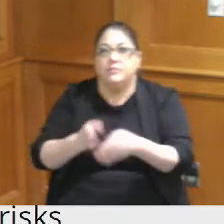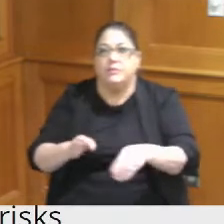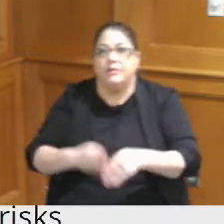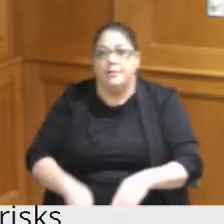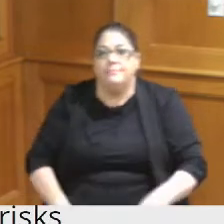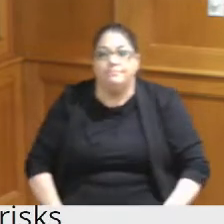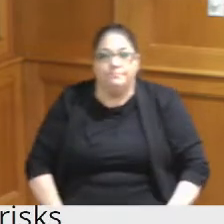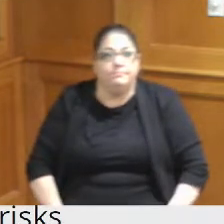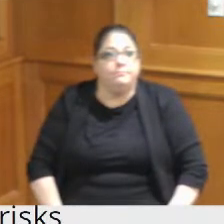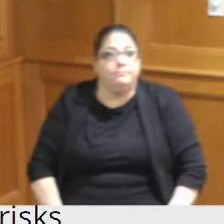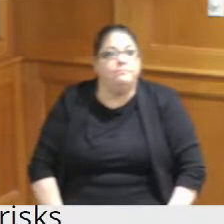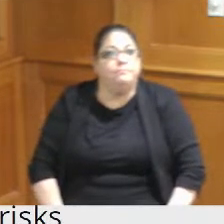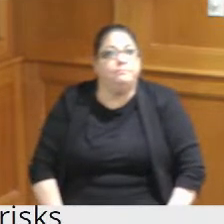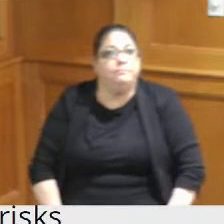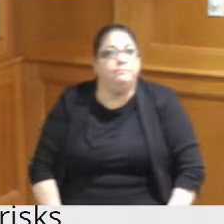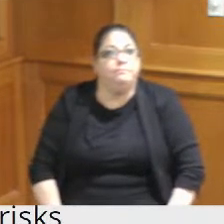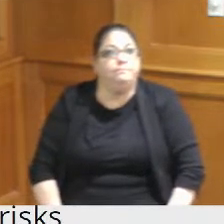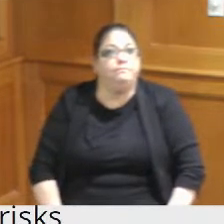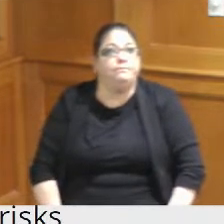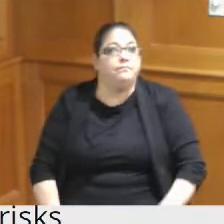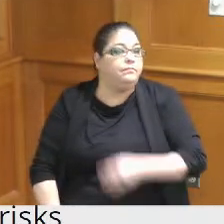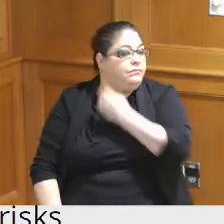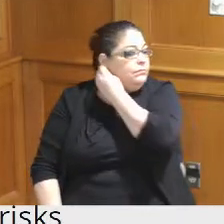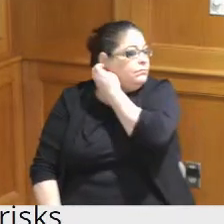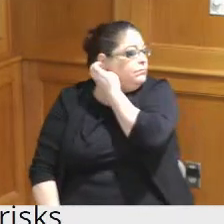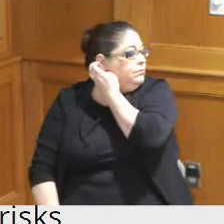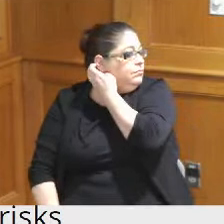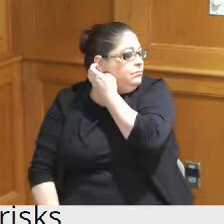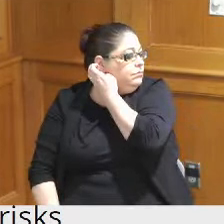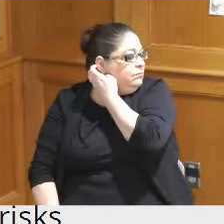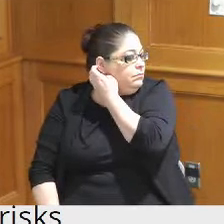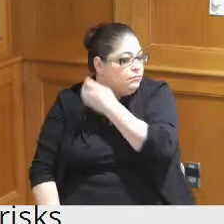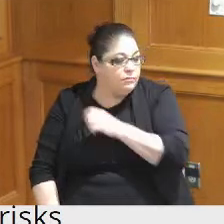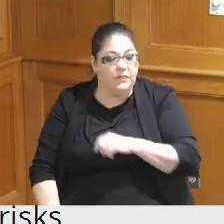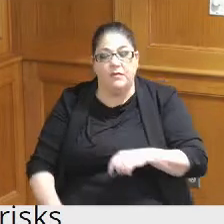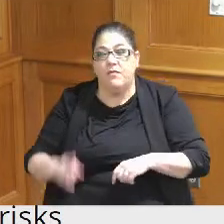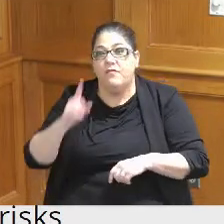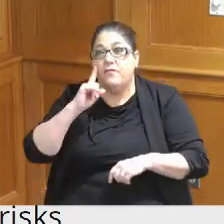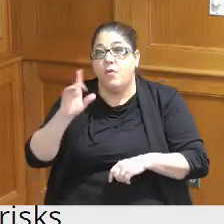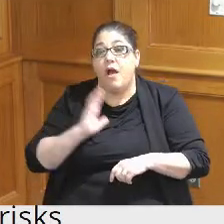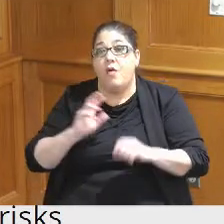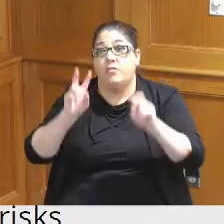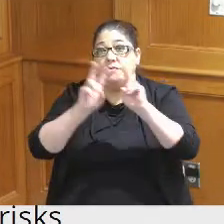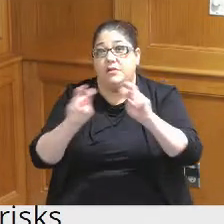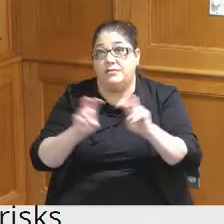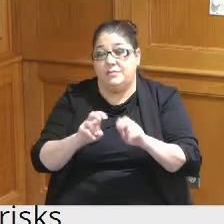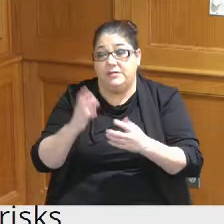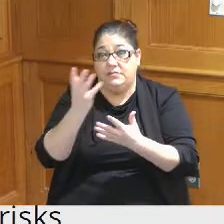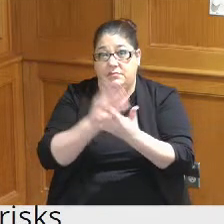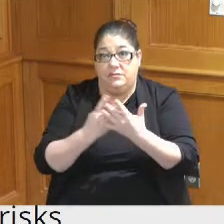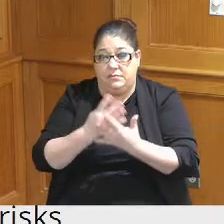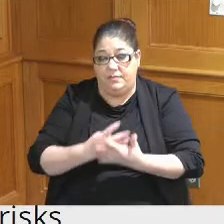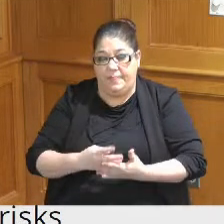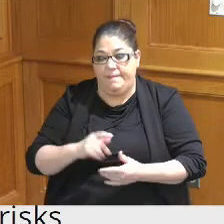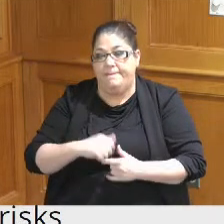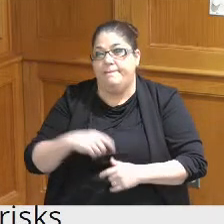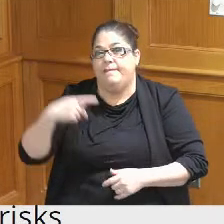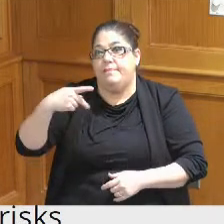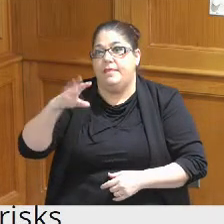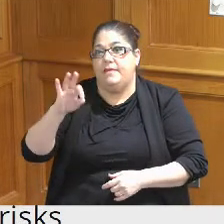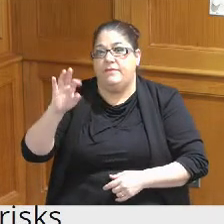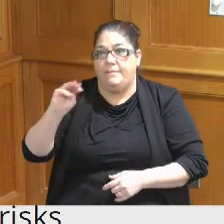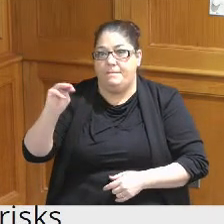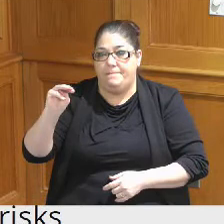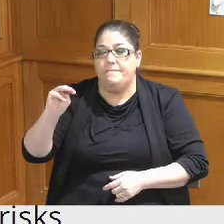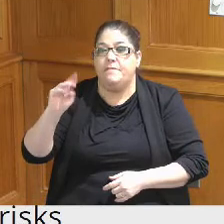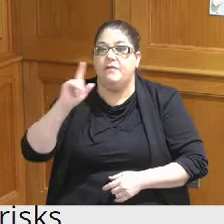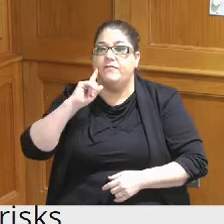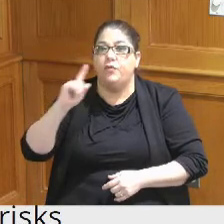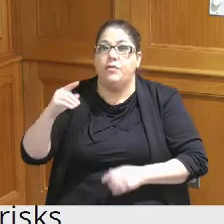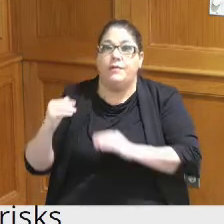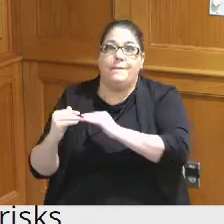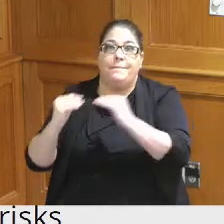so moving forward here in terms of our assessment we have engaged PFM to perform a peer review of